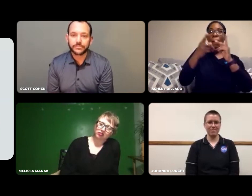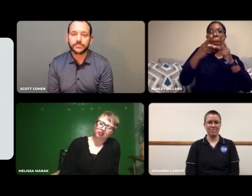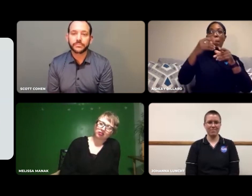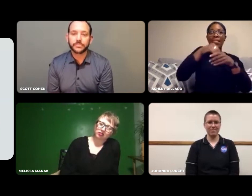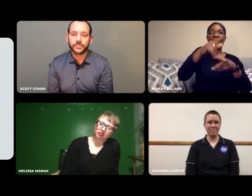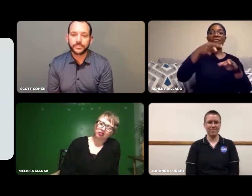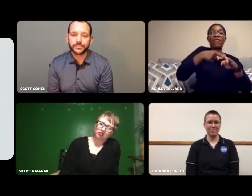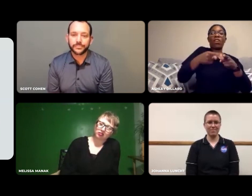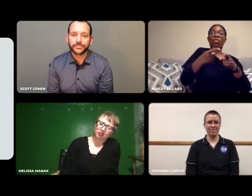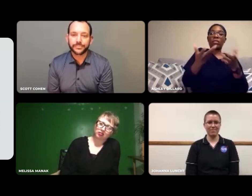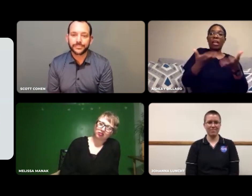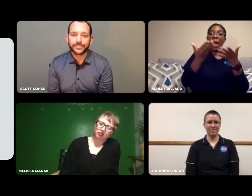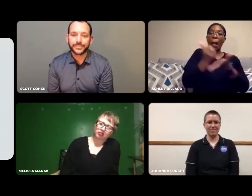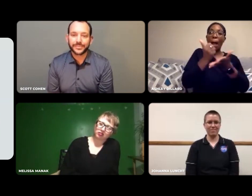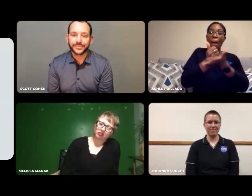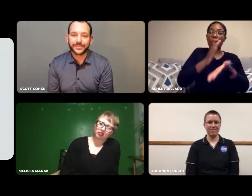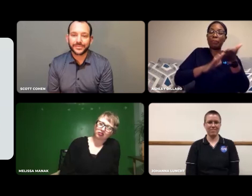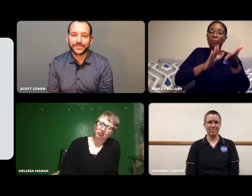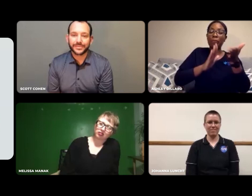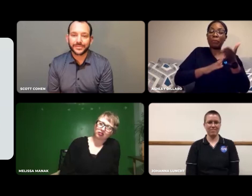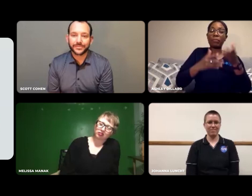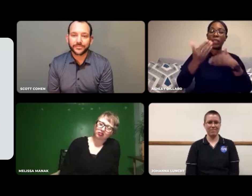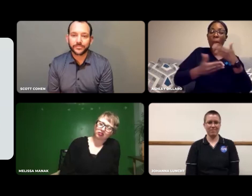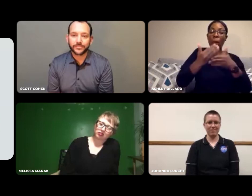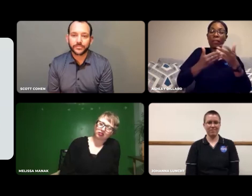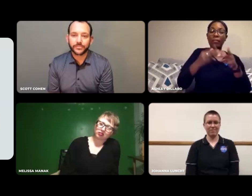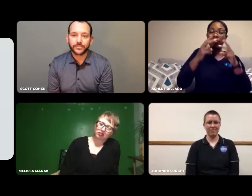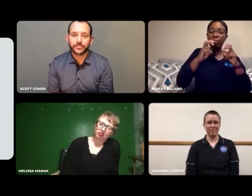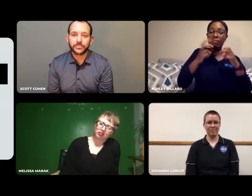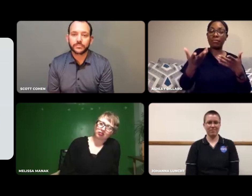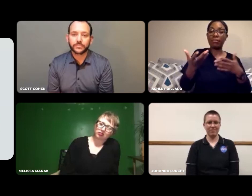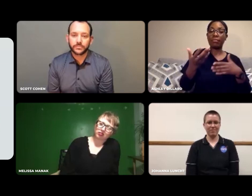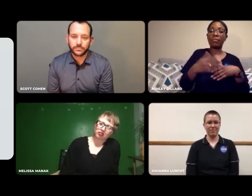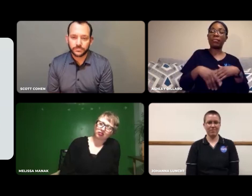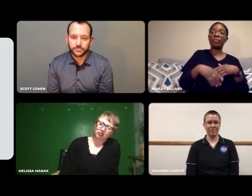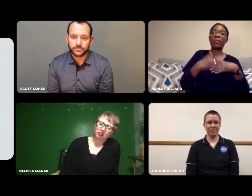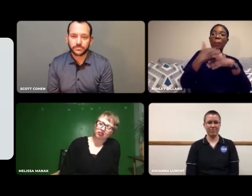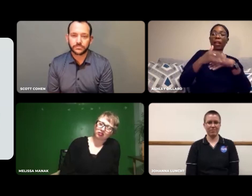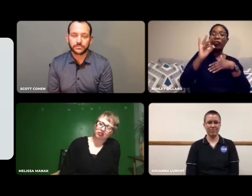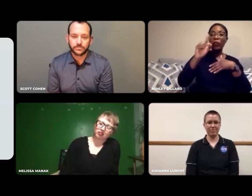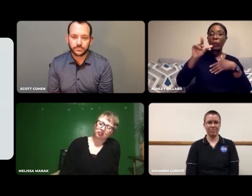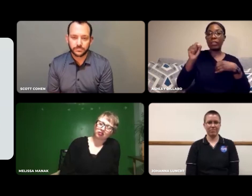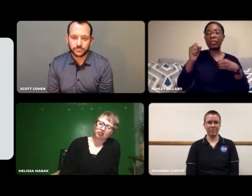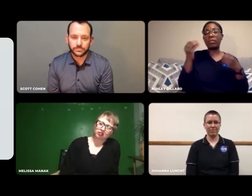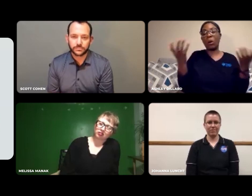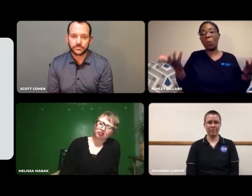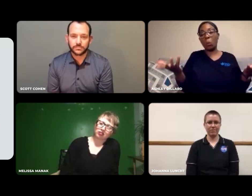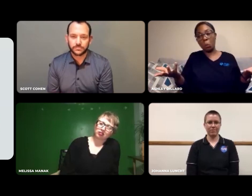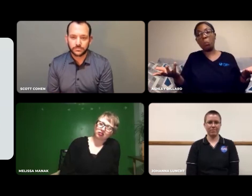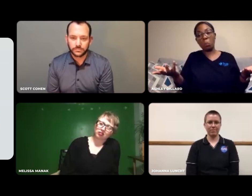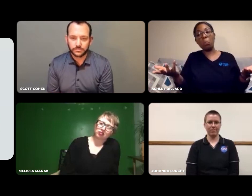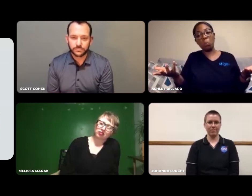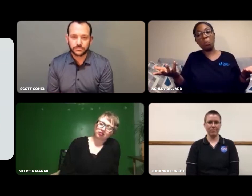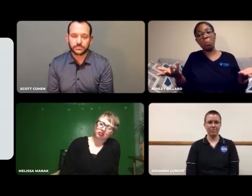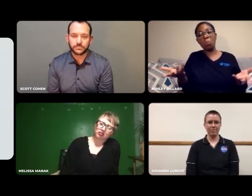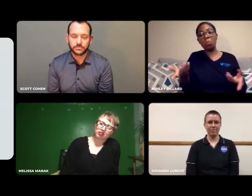There are more people who need to be in that field, working with specimens and bodily fluids.